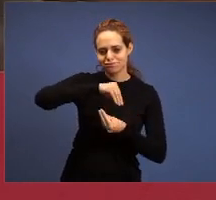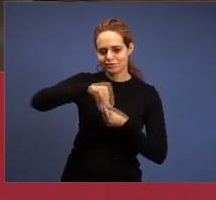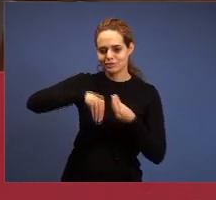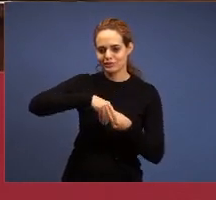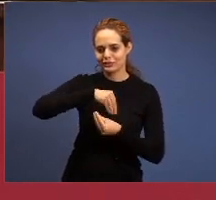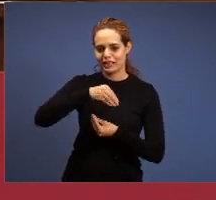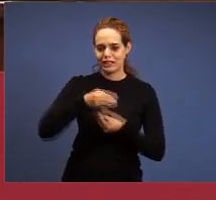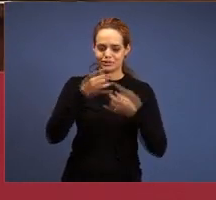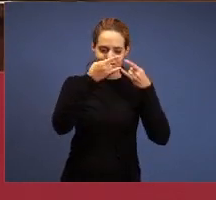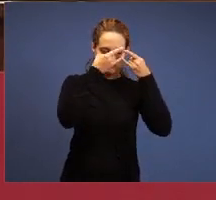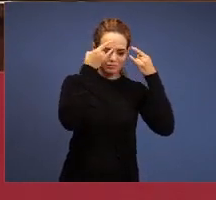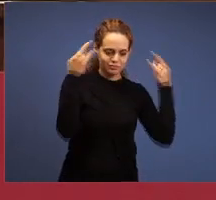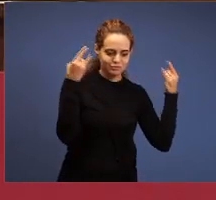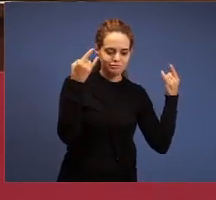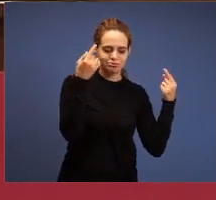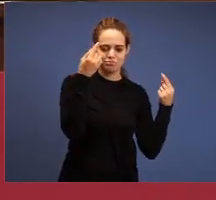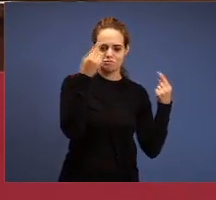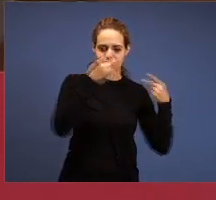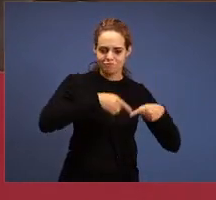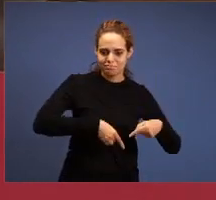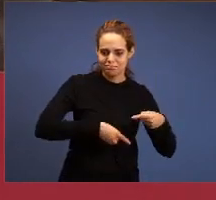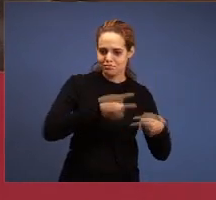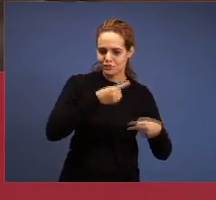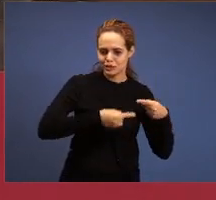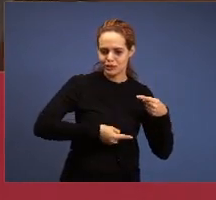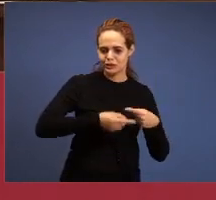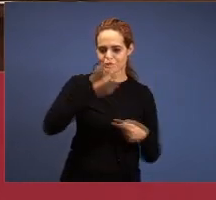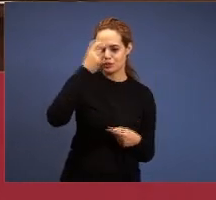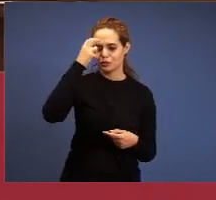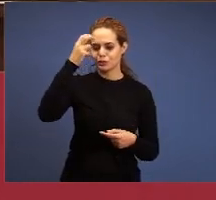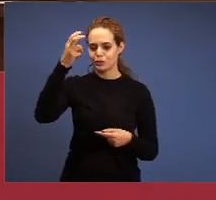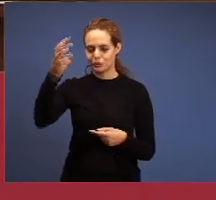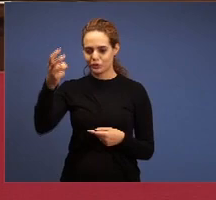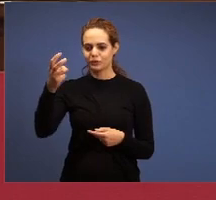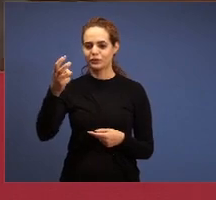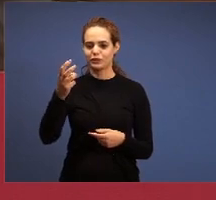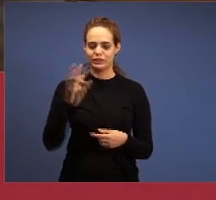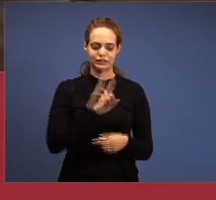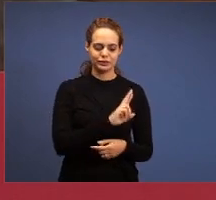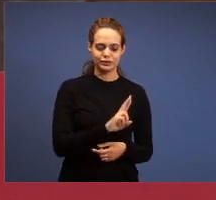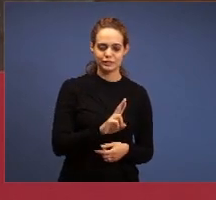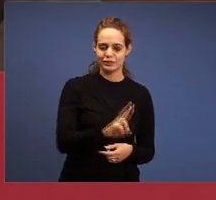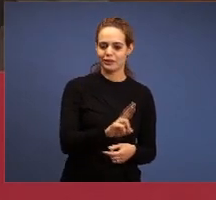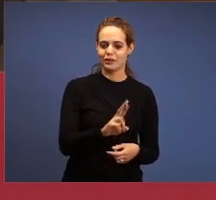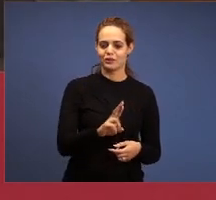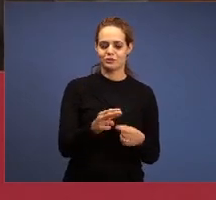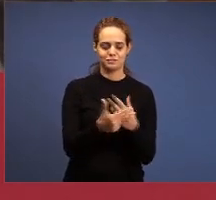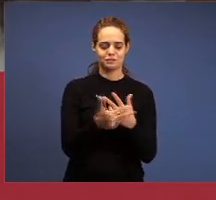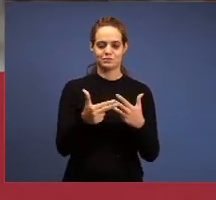the doctrine where the grain of mustard, faith, died, where everything happens and man dominates